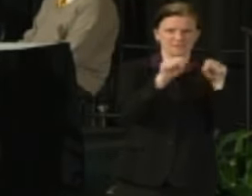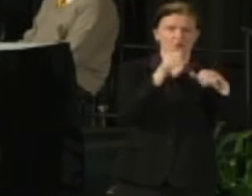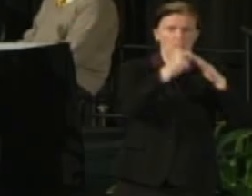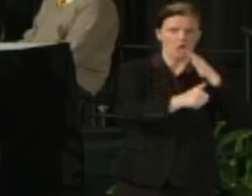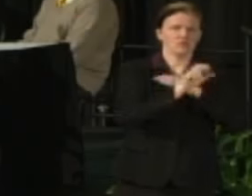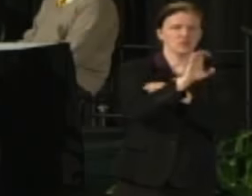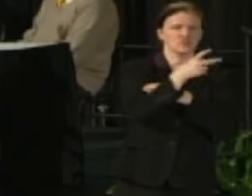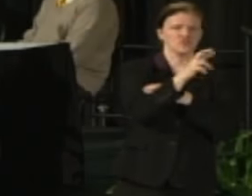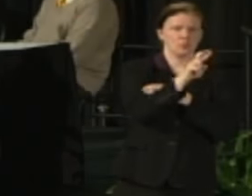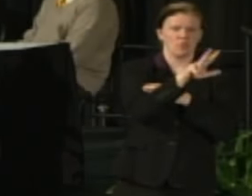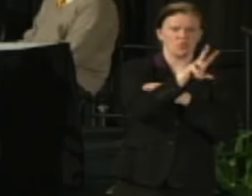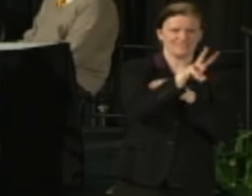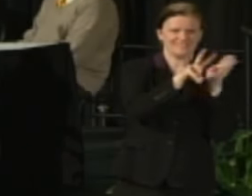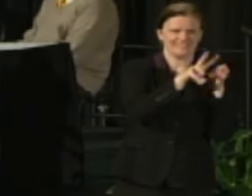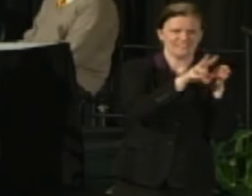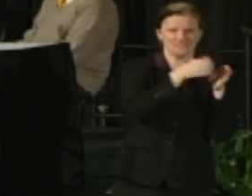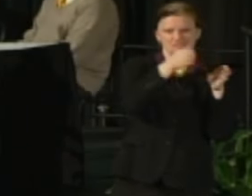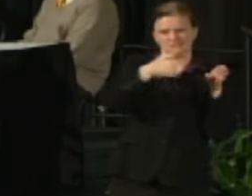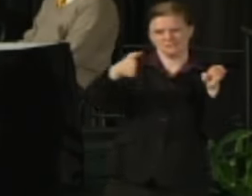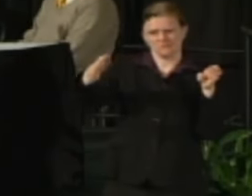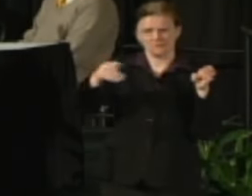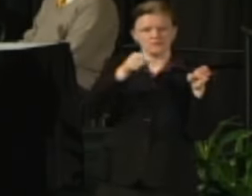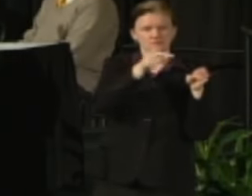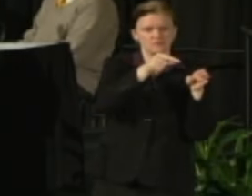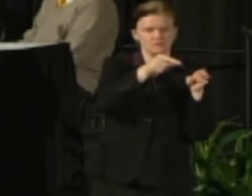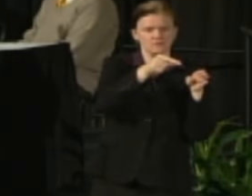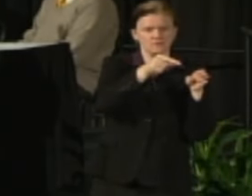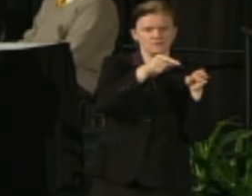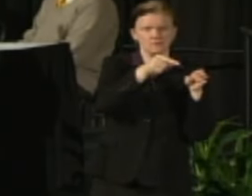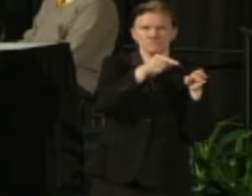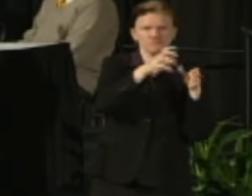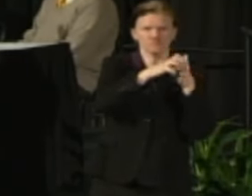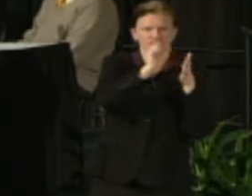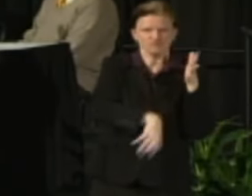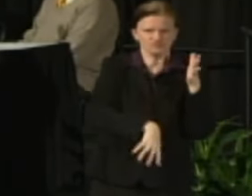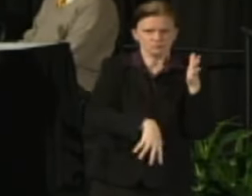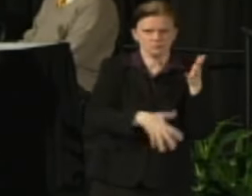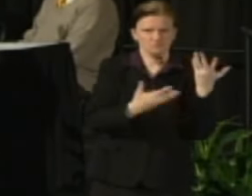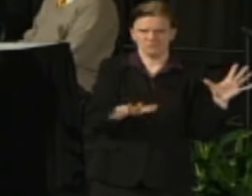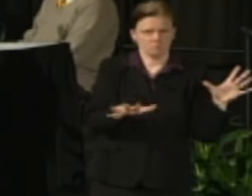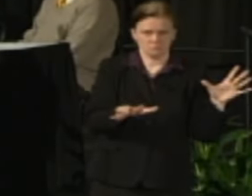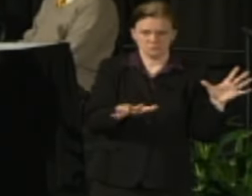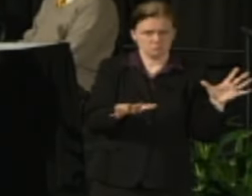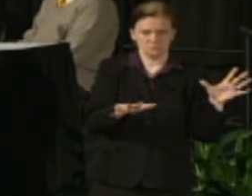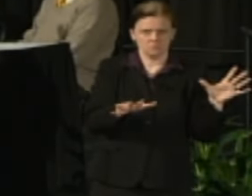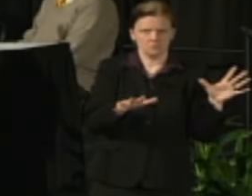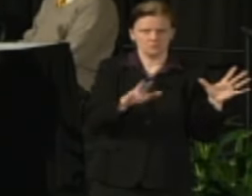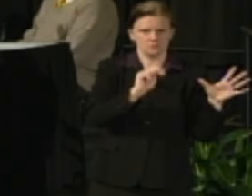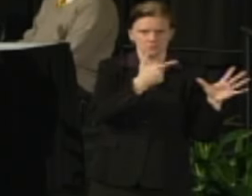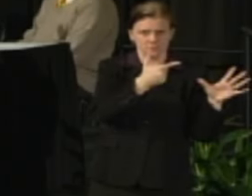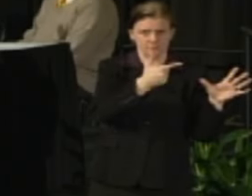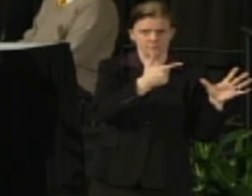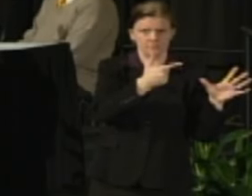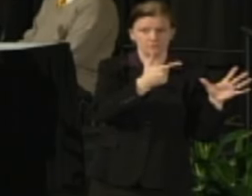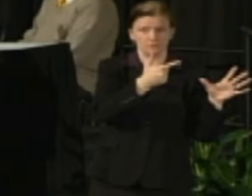and sprinkled throughout the rest of the statutes would be repealed under the current proposal and the intent is that most